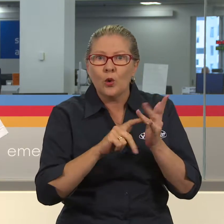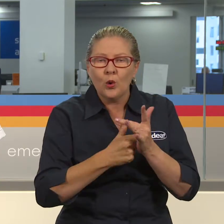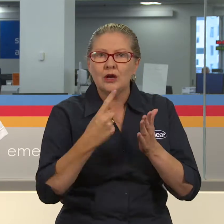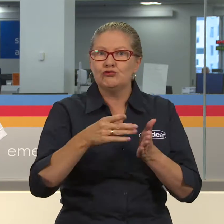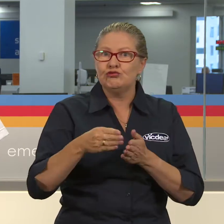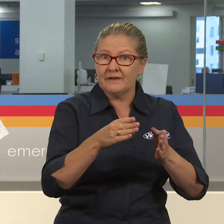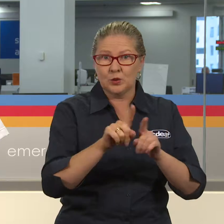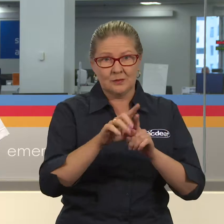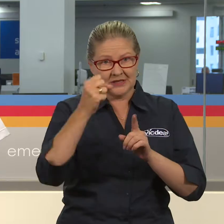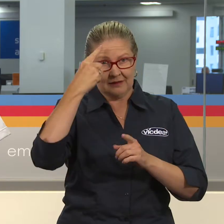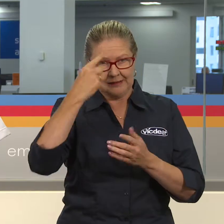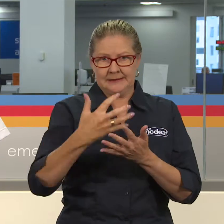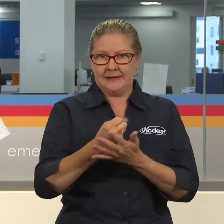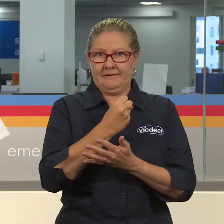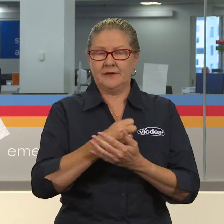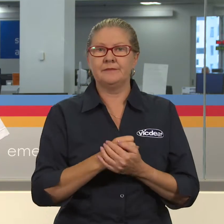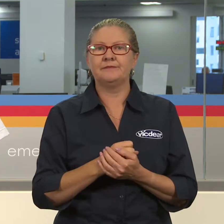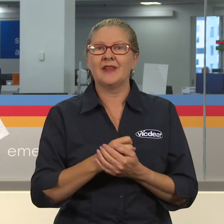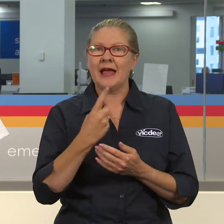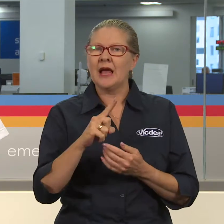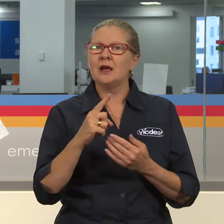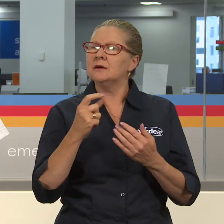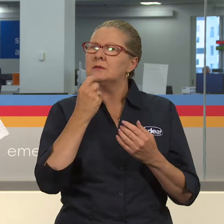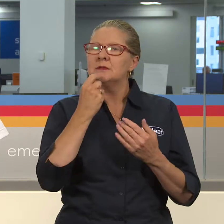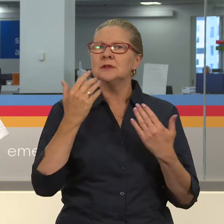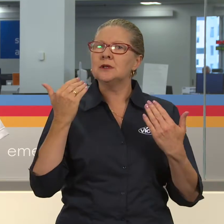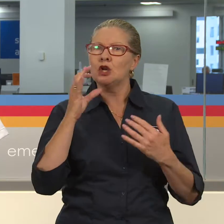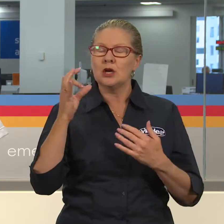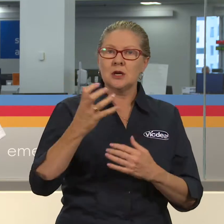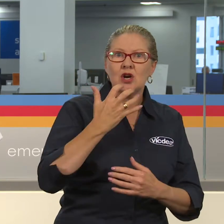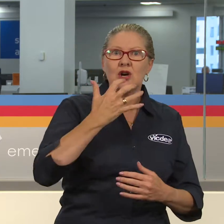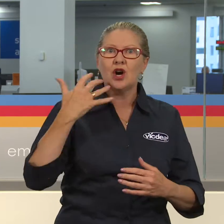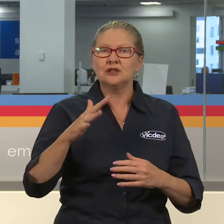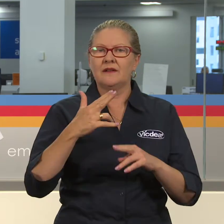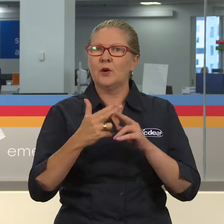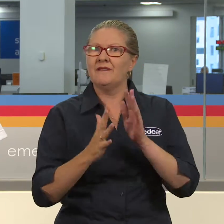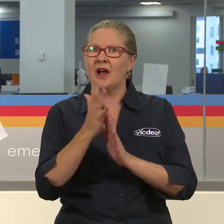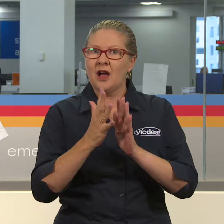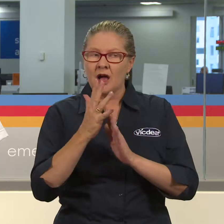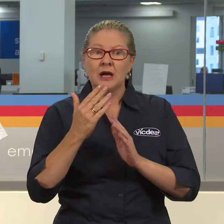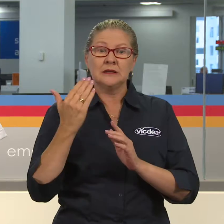Now from that we’ve had milder weather. So it hasn’t been significant for fire. We started the week off very hot.